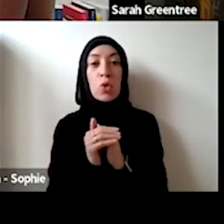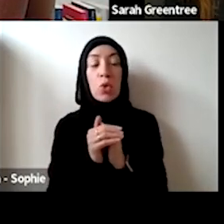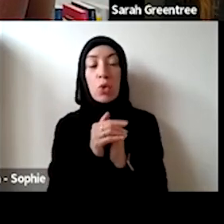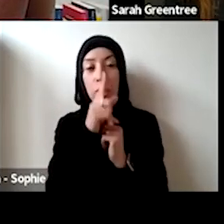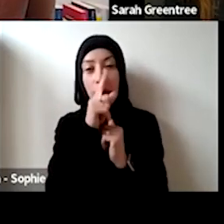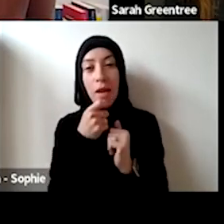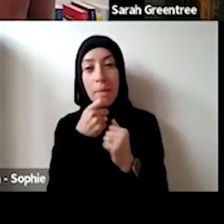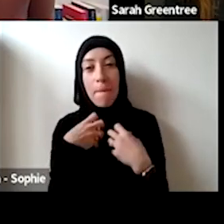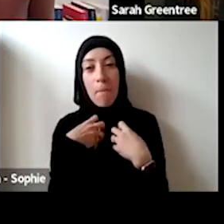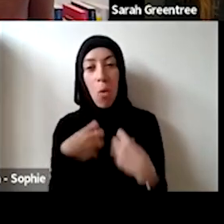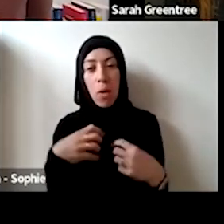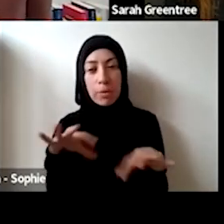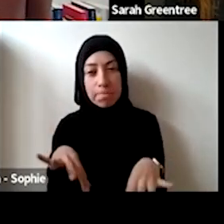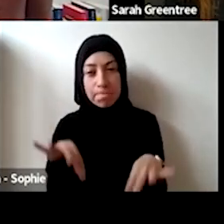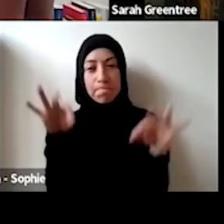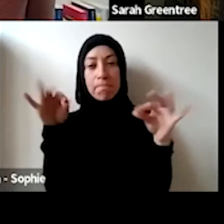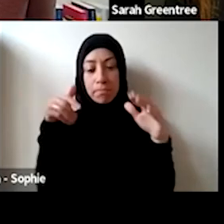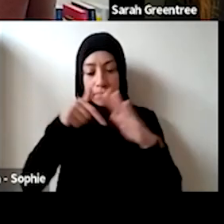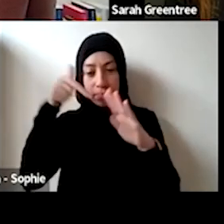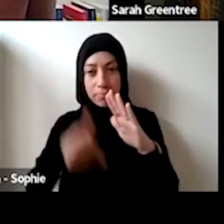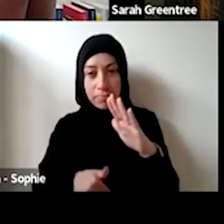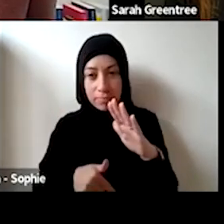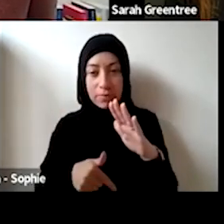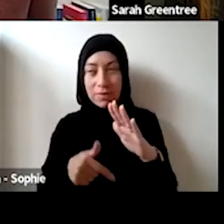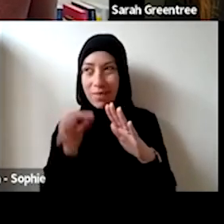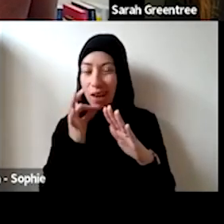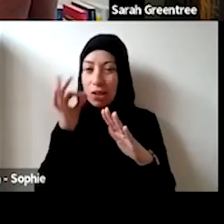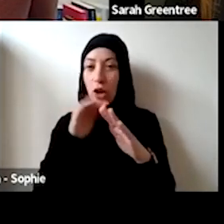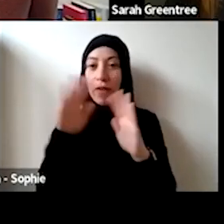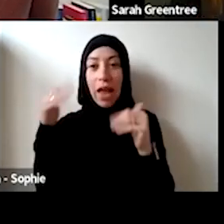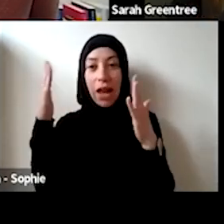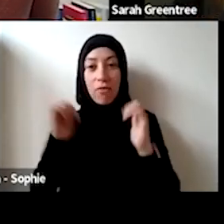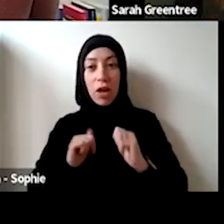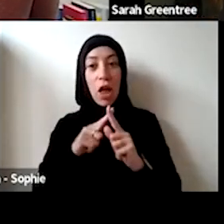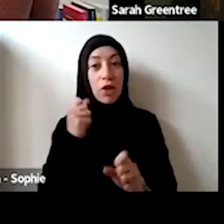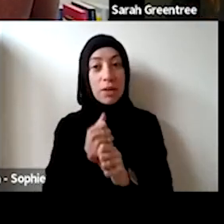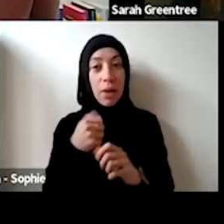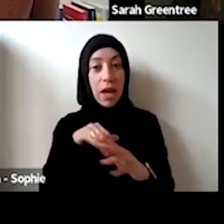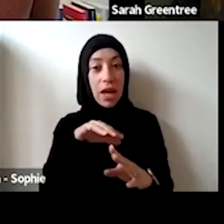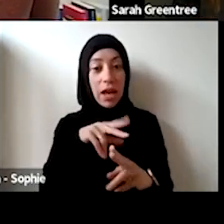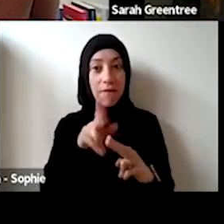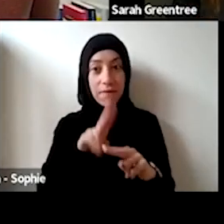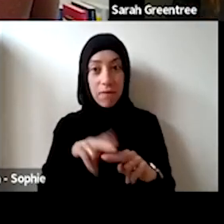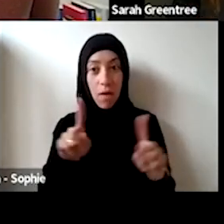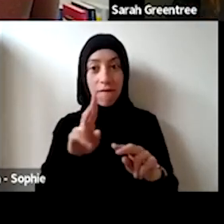So, for example, if it was fashion, you know, you talk to Mikhaila. And if you can sort of drill it down, then talk Tie, Head of visual arts at the moment. to the relevant head of practice. So for example